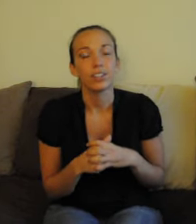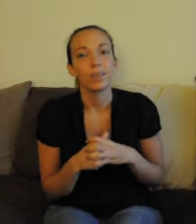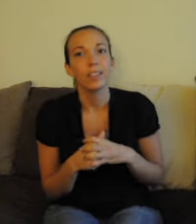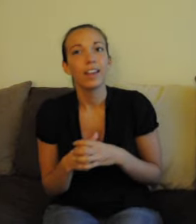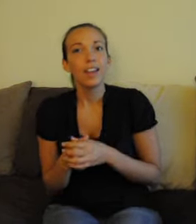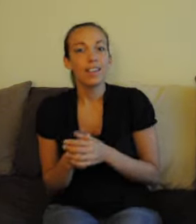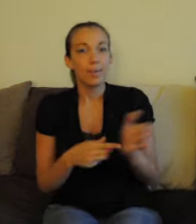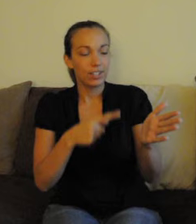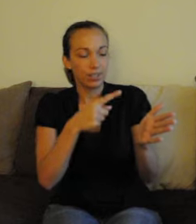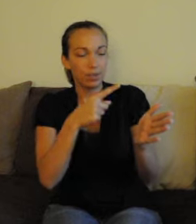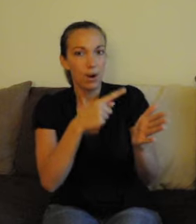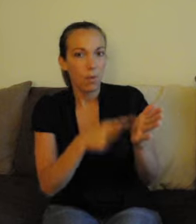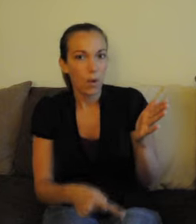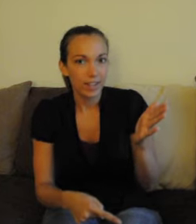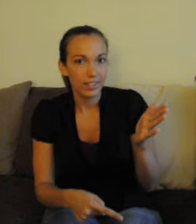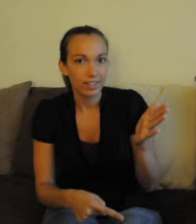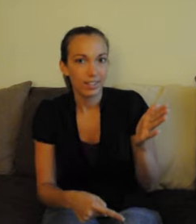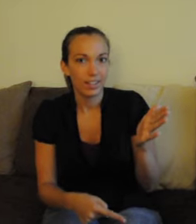know sign or something, they may do "what".